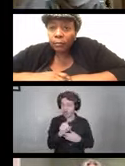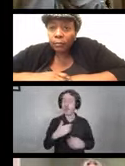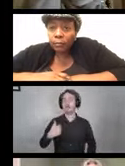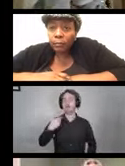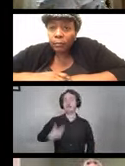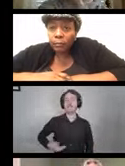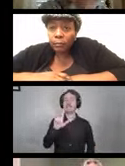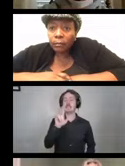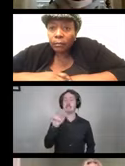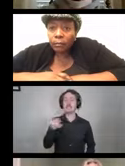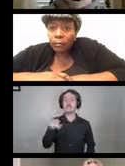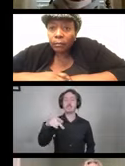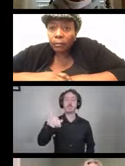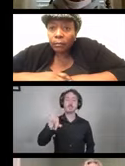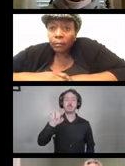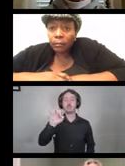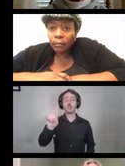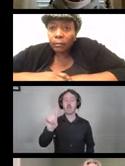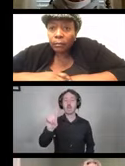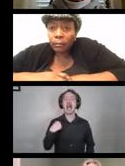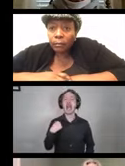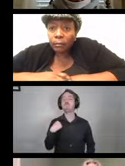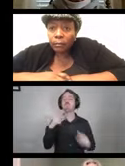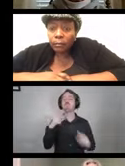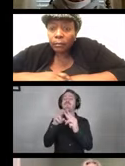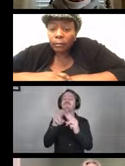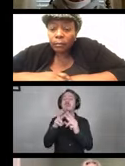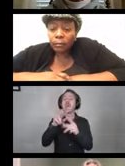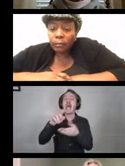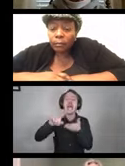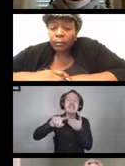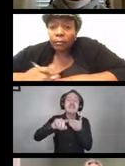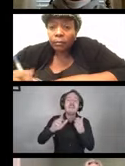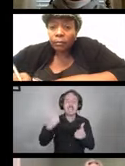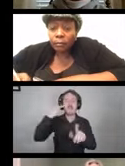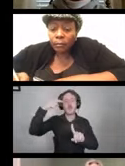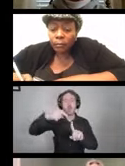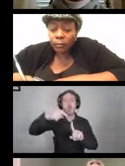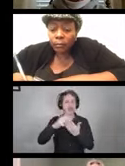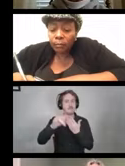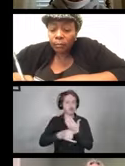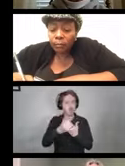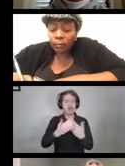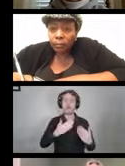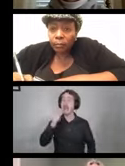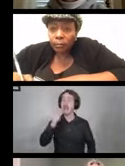I serve as one of the co-principal investigators for this project. My everyday role is the program